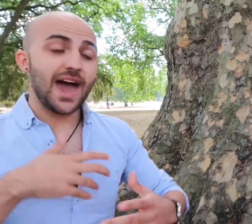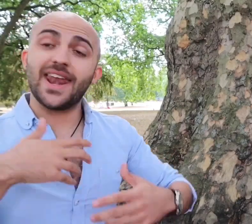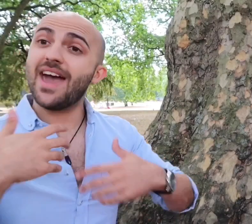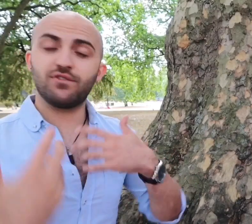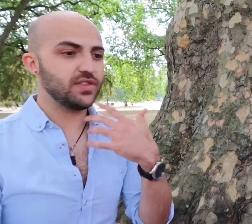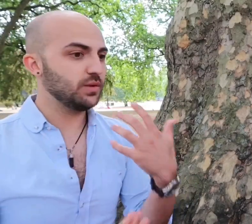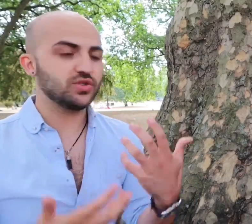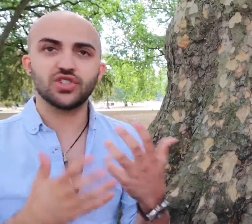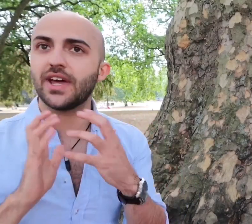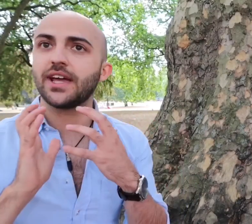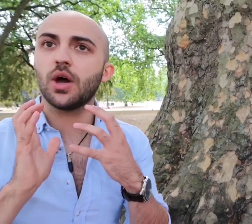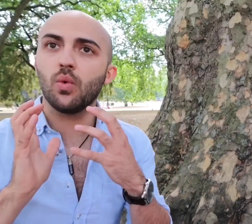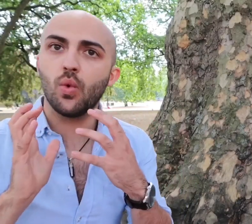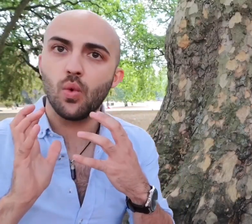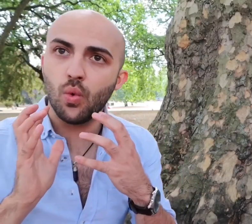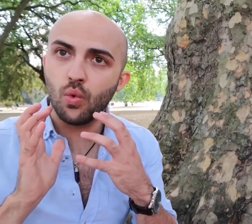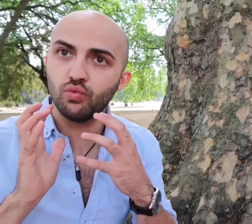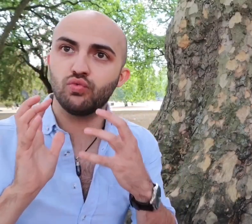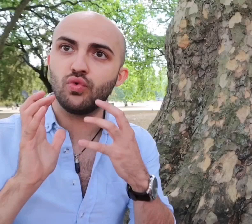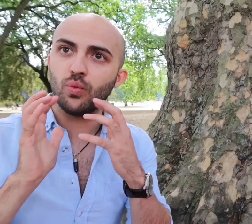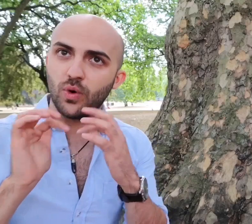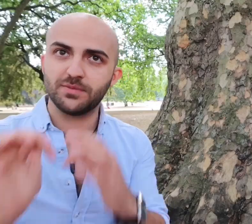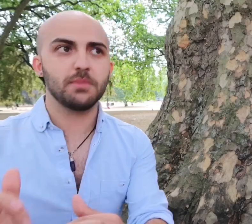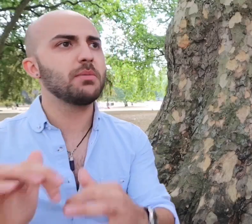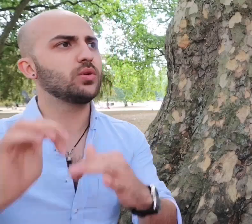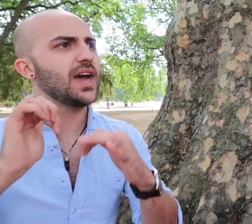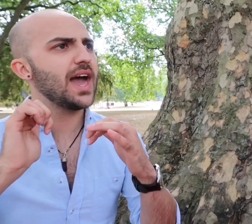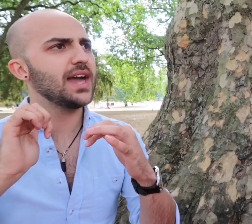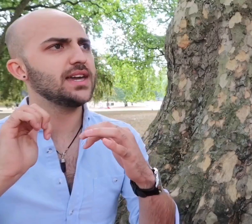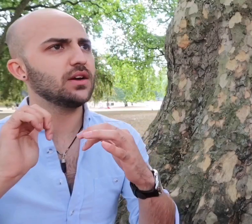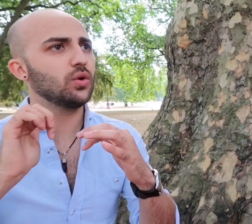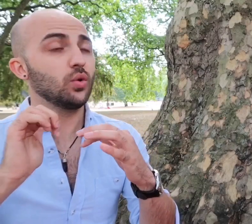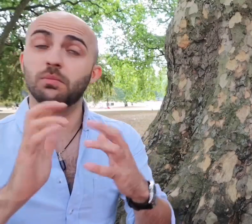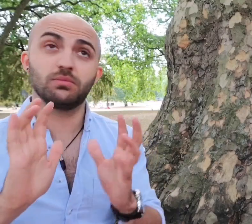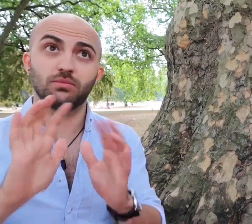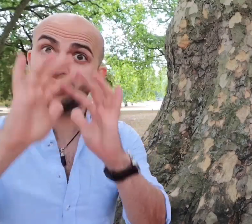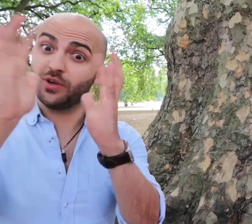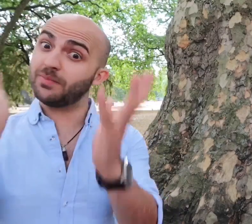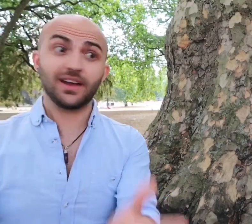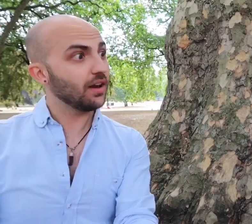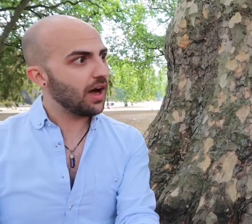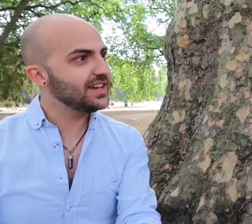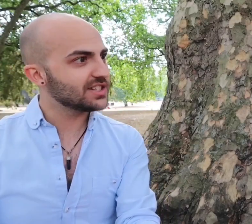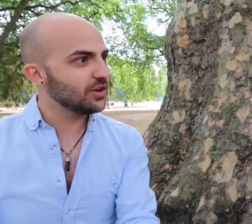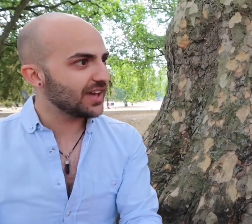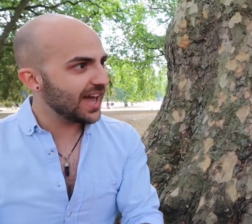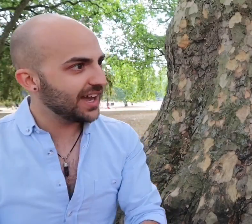and everything was just like is my mum okay or more so, is my client okay you